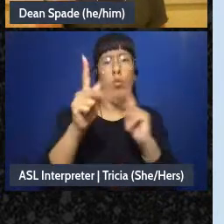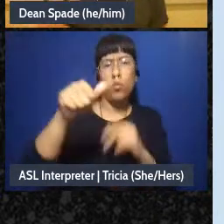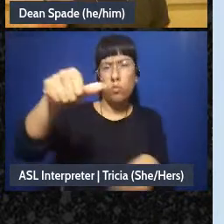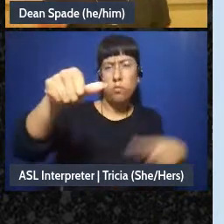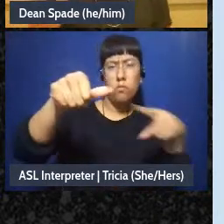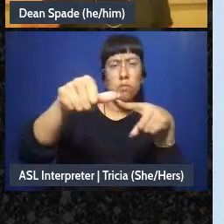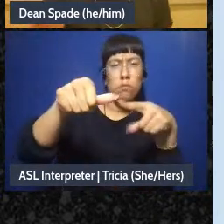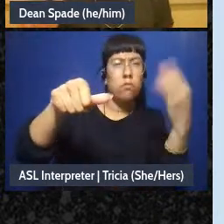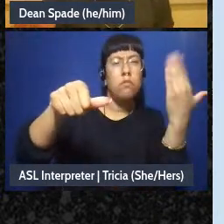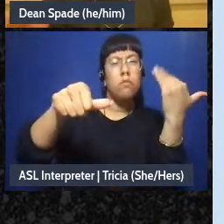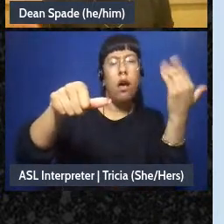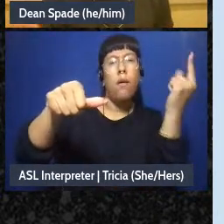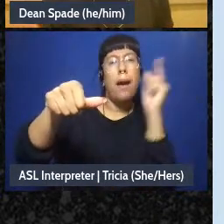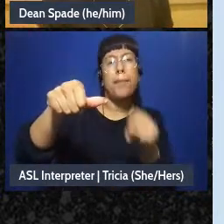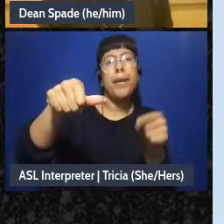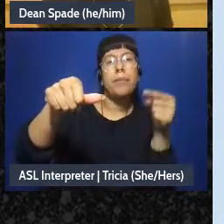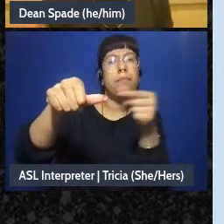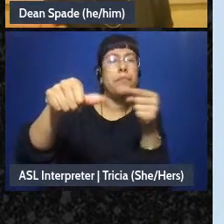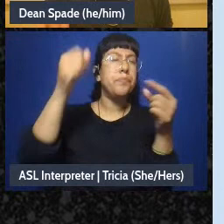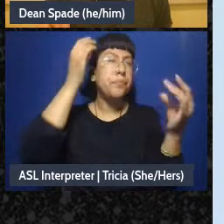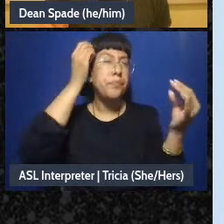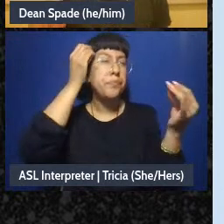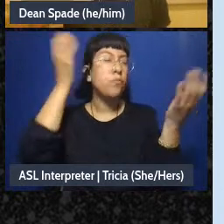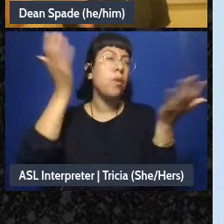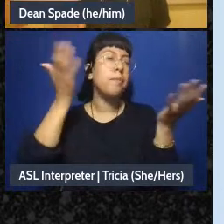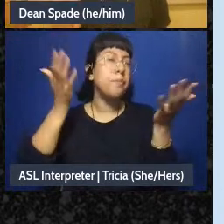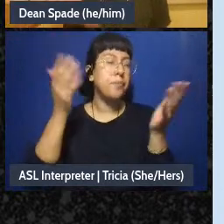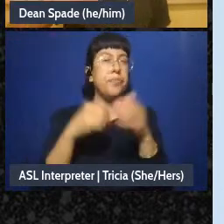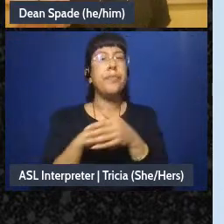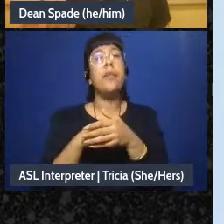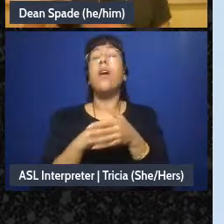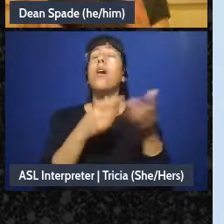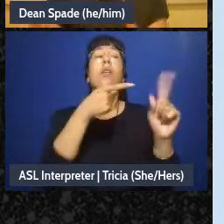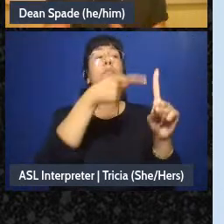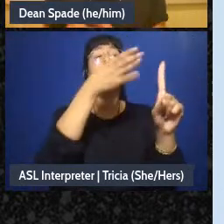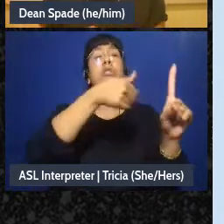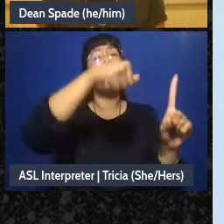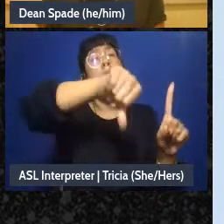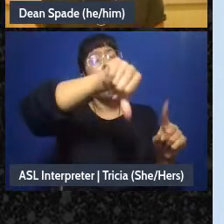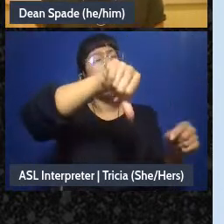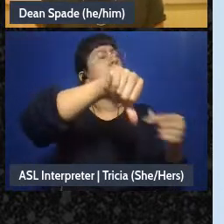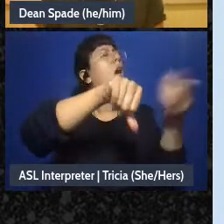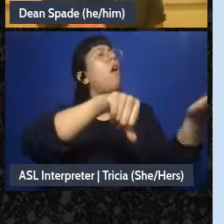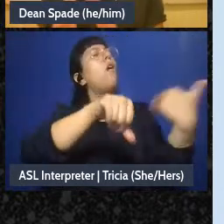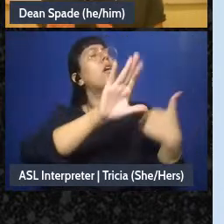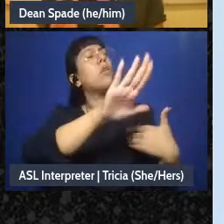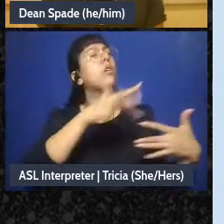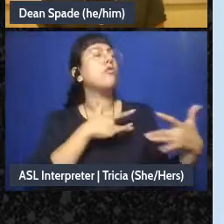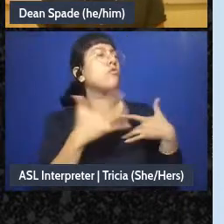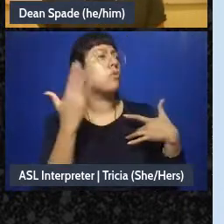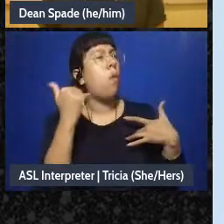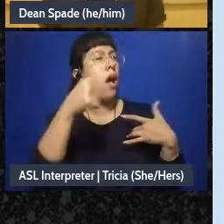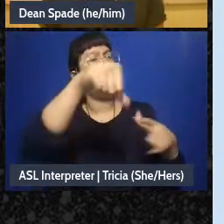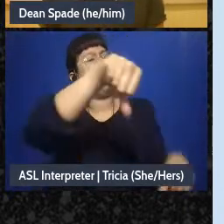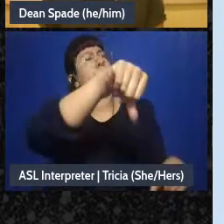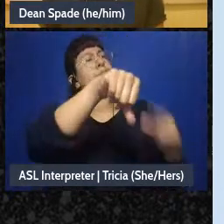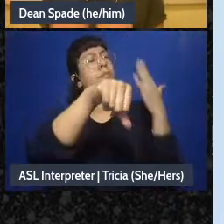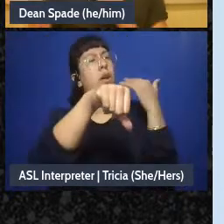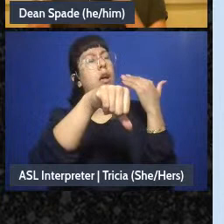what's-what's-what's still on your mind, you know, or if someone's thumb is down he's like “oh will you bring what's your concern at this poin? Why is this not sounding right to you?” So that we can